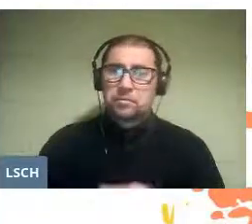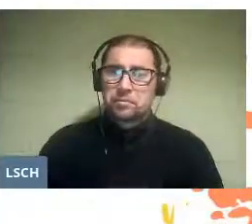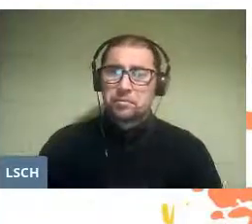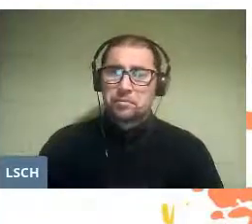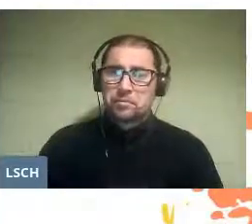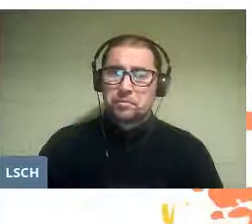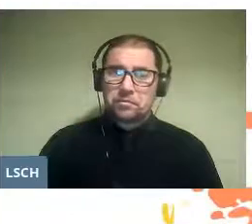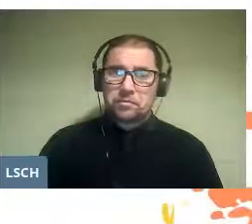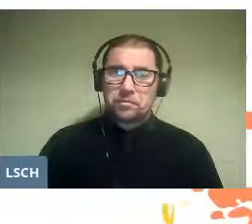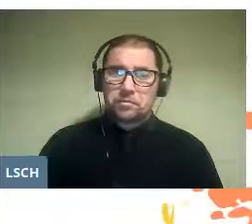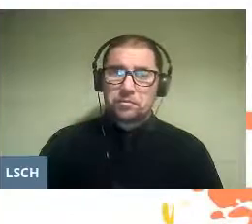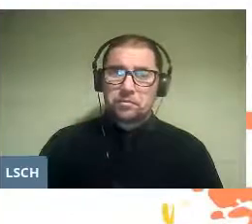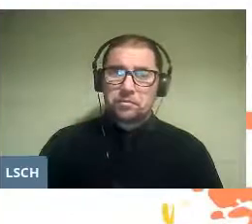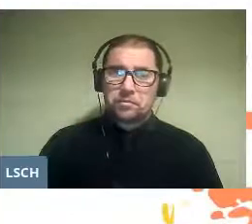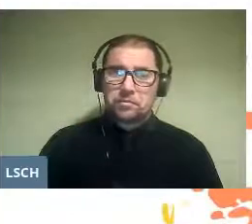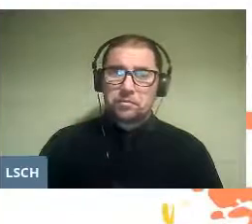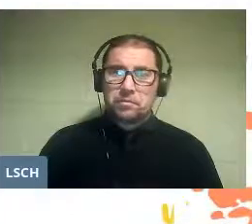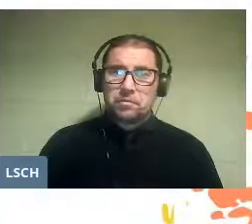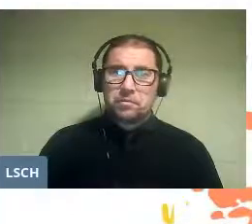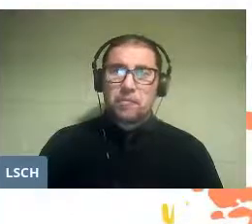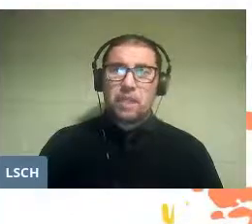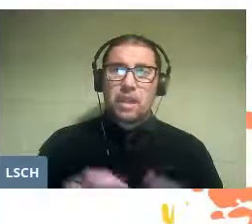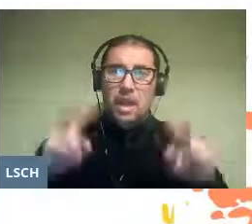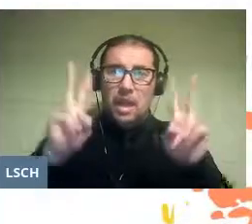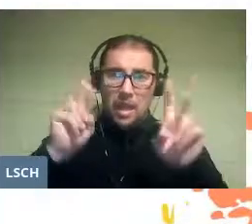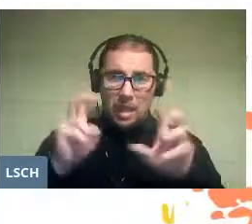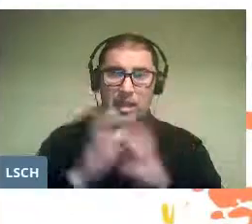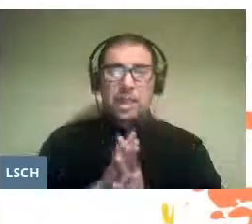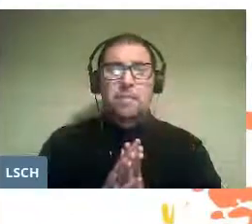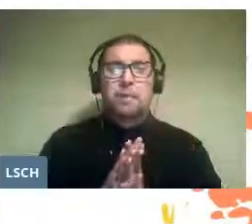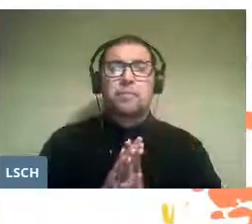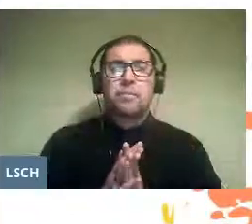The repertoire of operas involving children